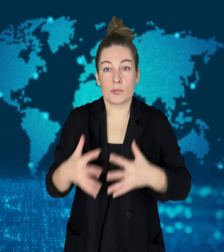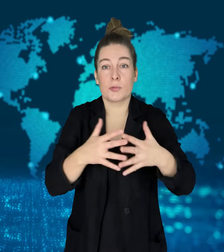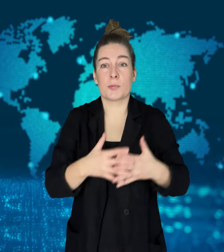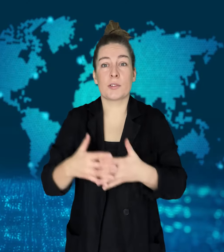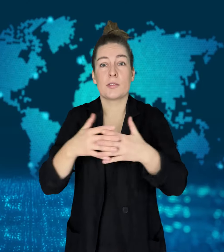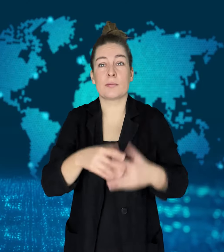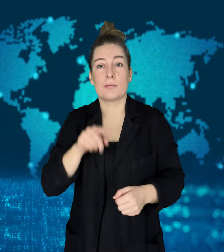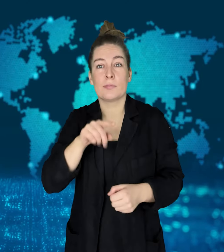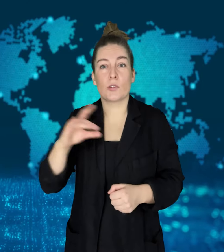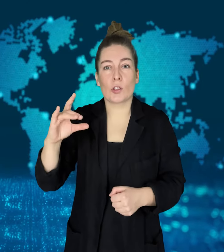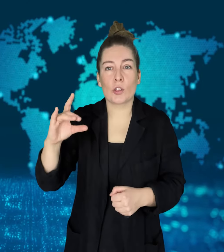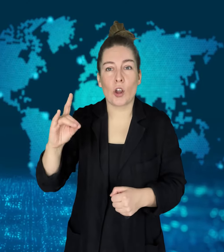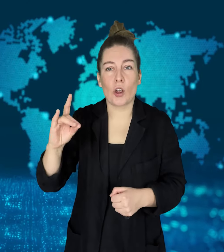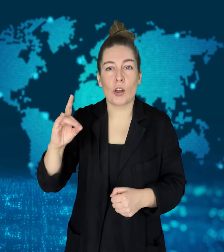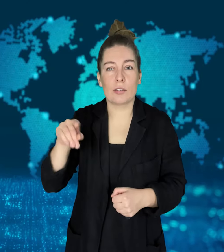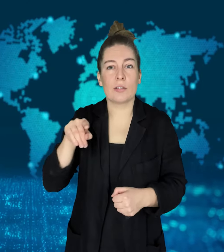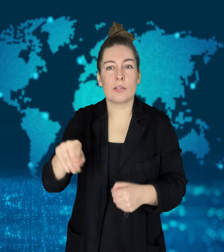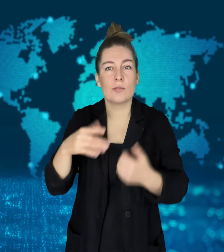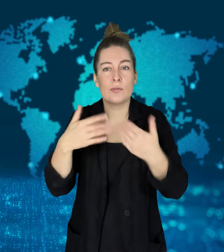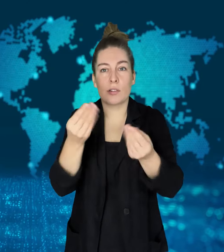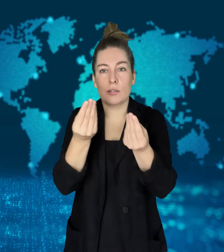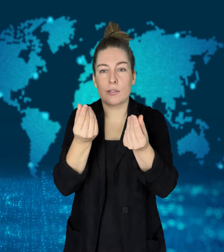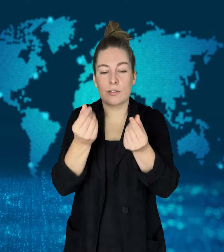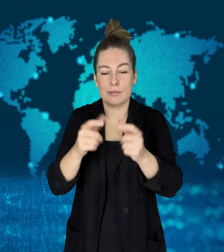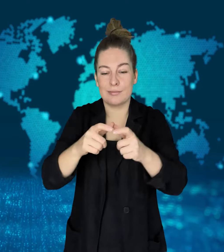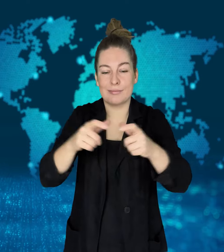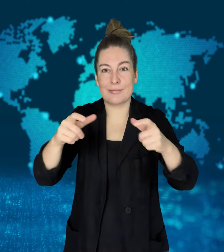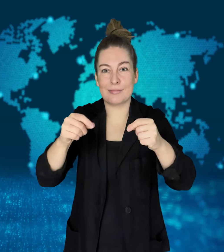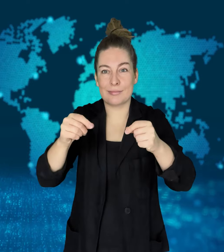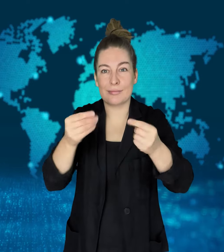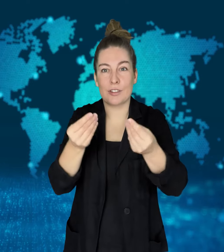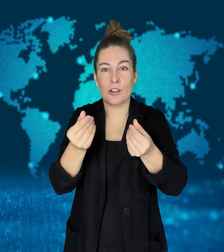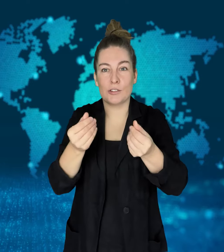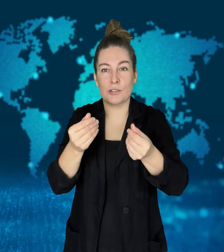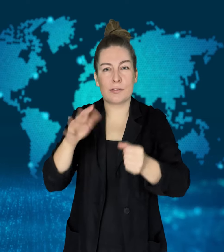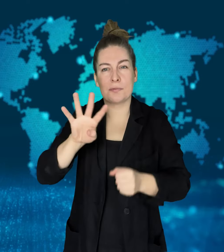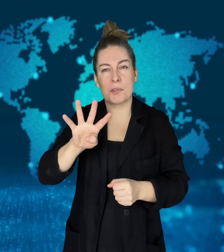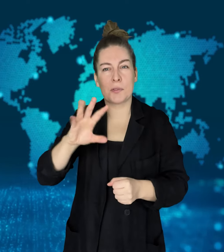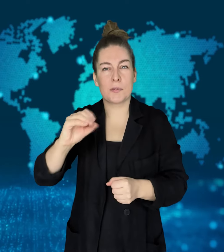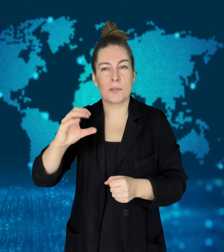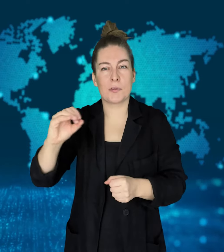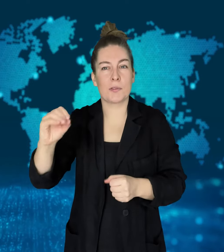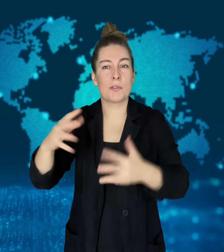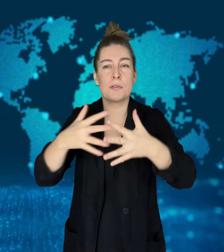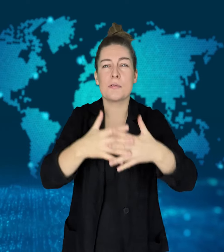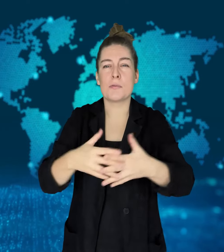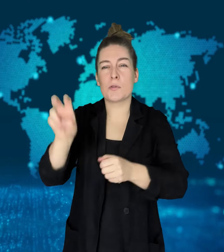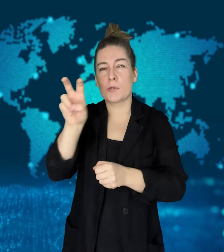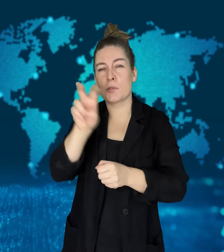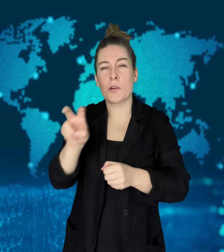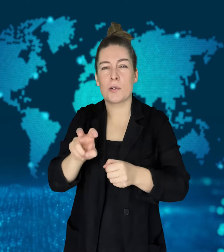[MONIKA]: A dog in the US ate around $4,000 USD in cash.